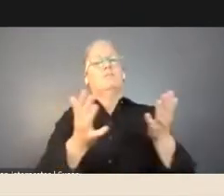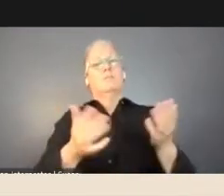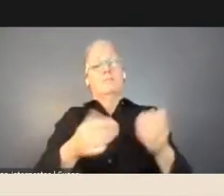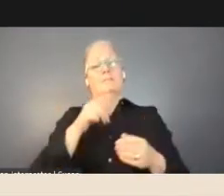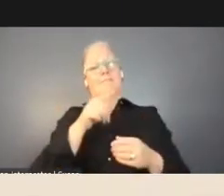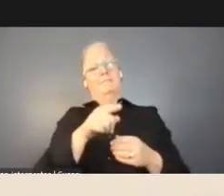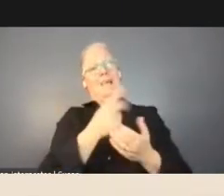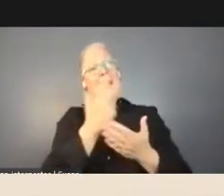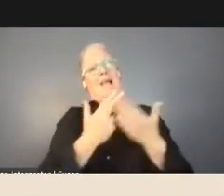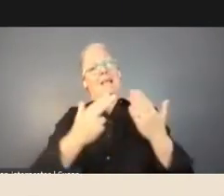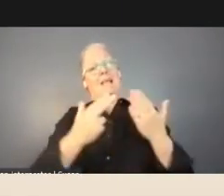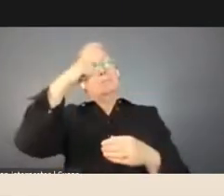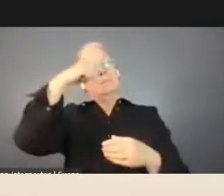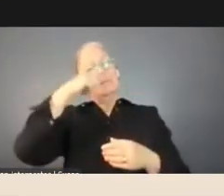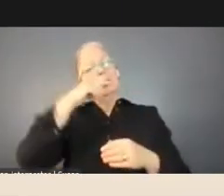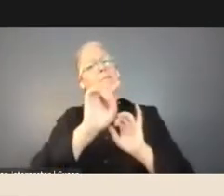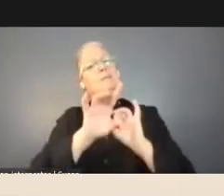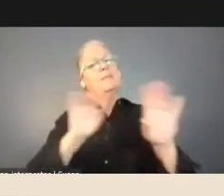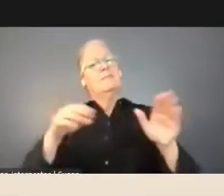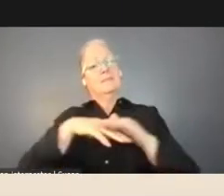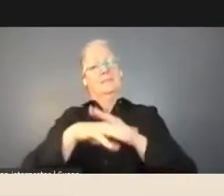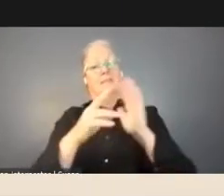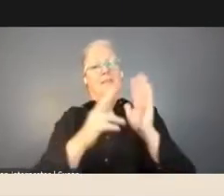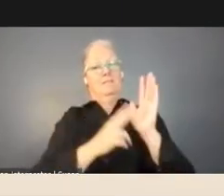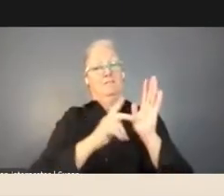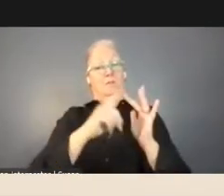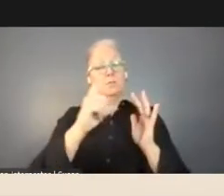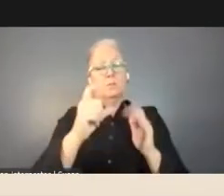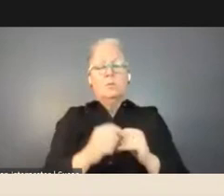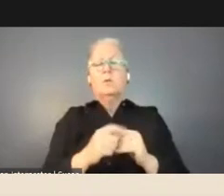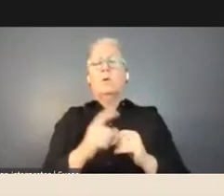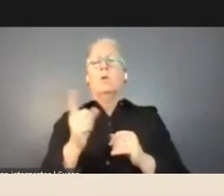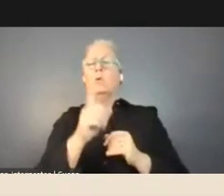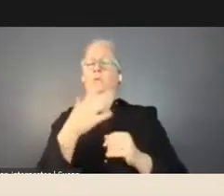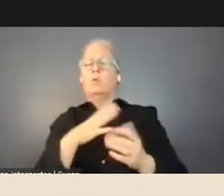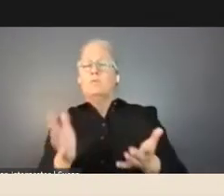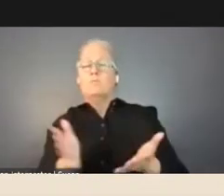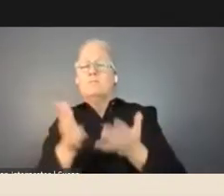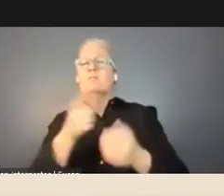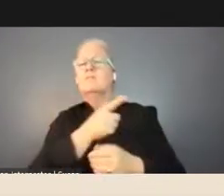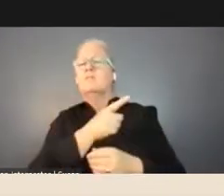what would you like to say to encourage writers, scholars or creatives from rural